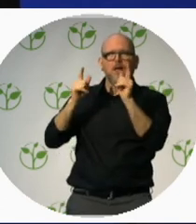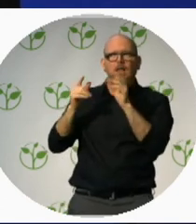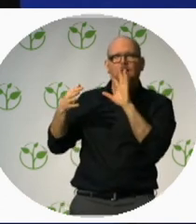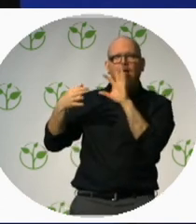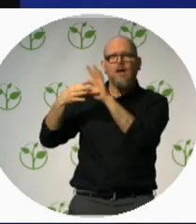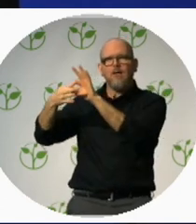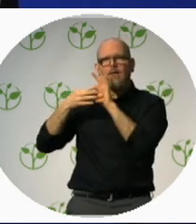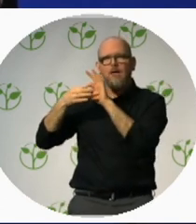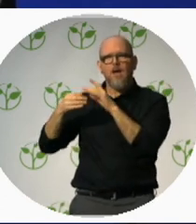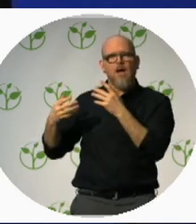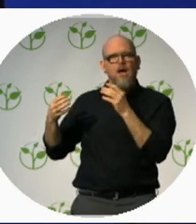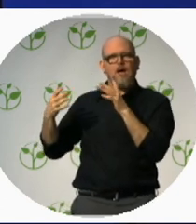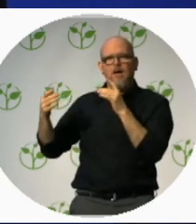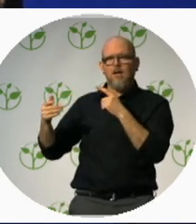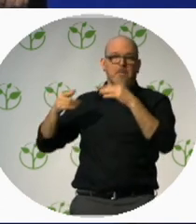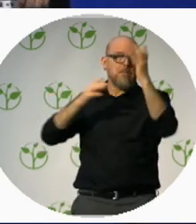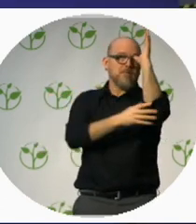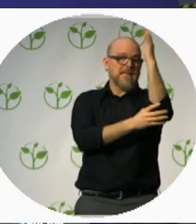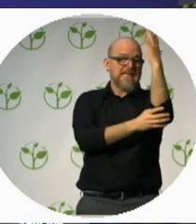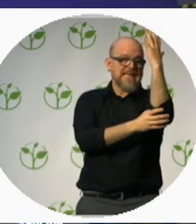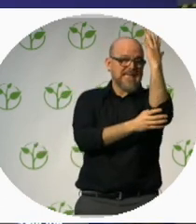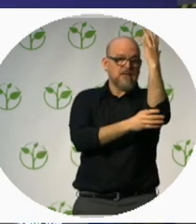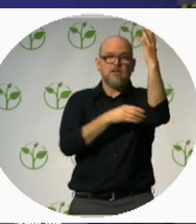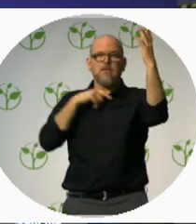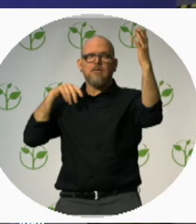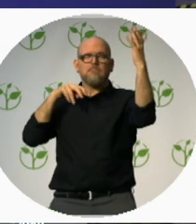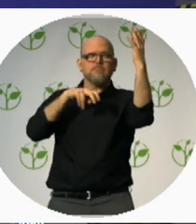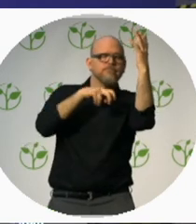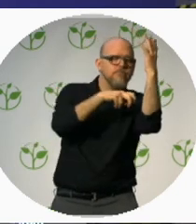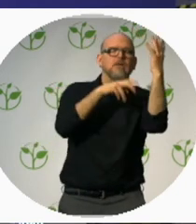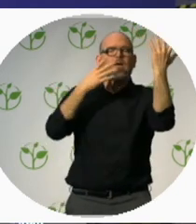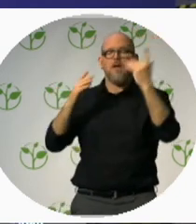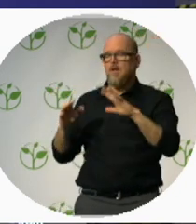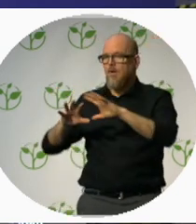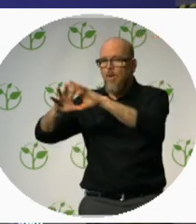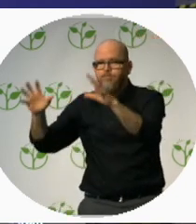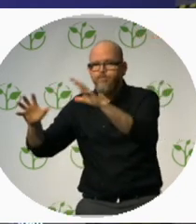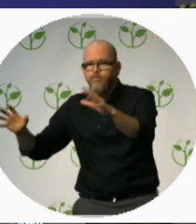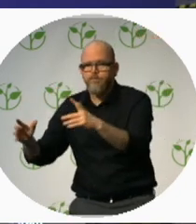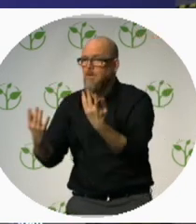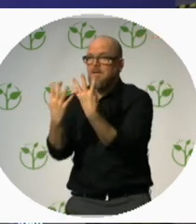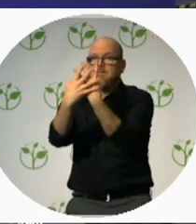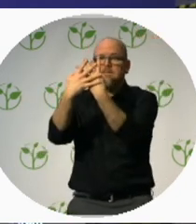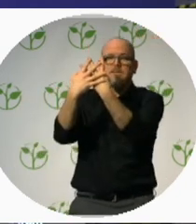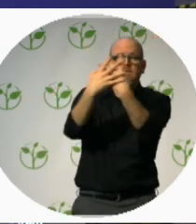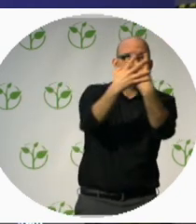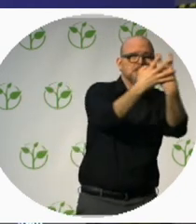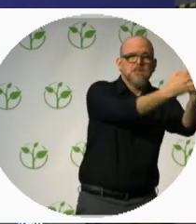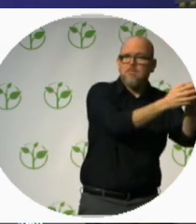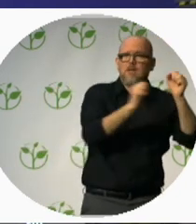Trees, benches, bushes, walls, fences, all sound different to us.